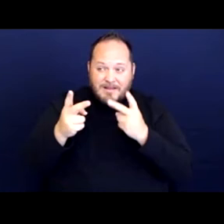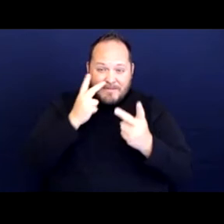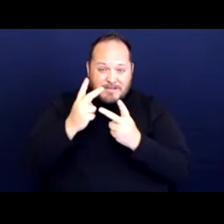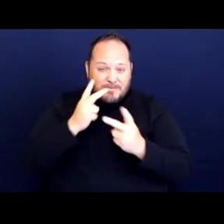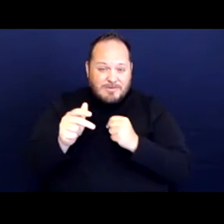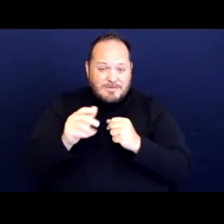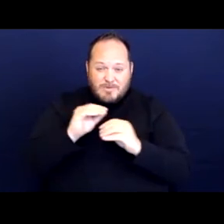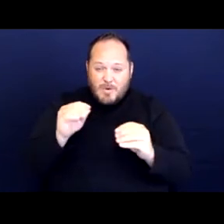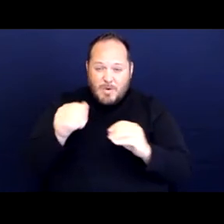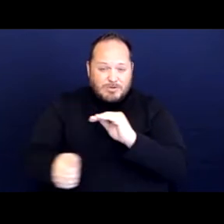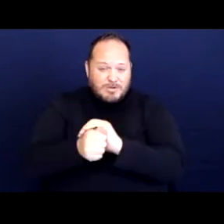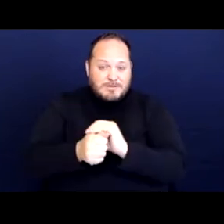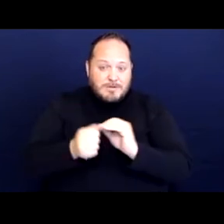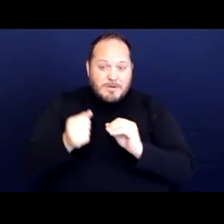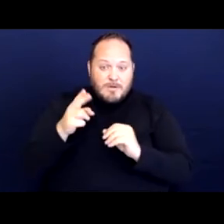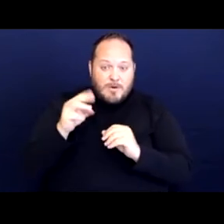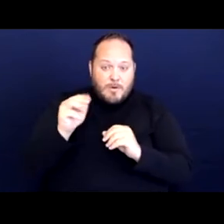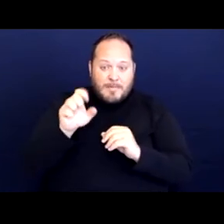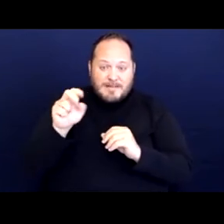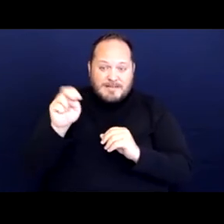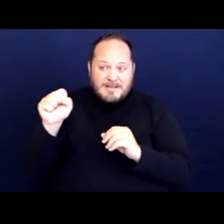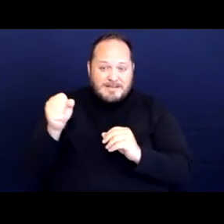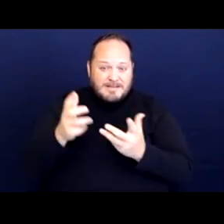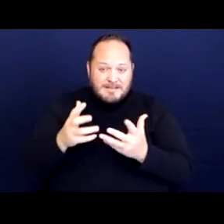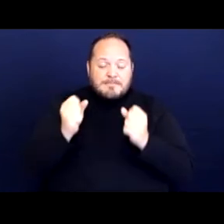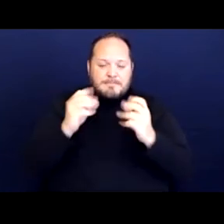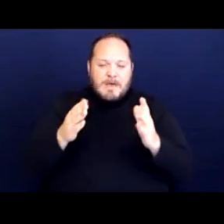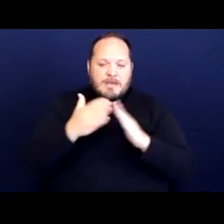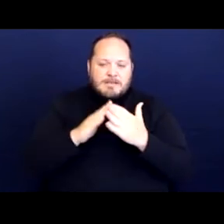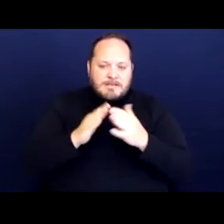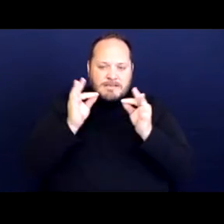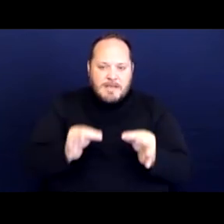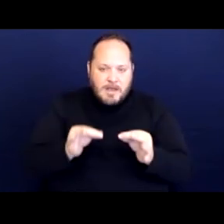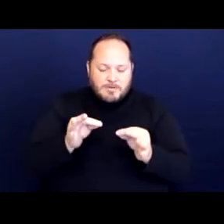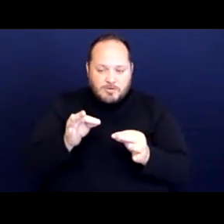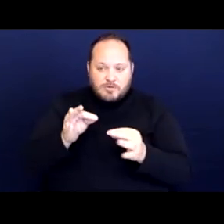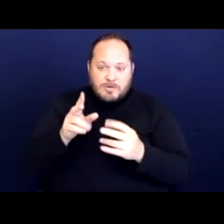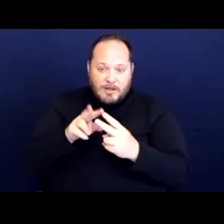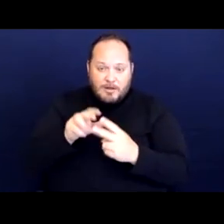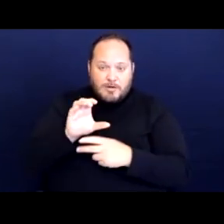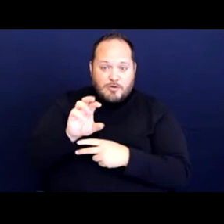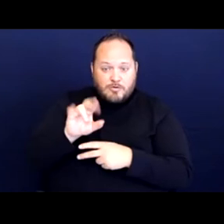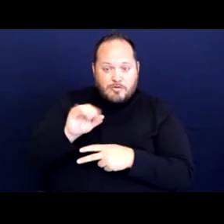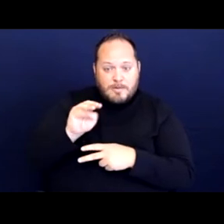many cities have chosen to criminally or civilly punish people living on the street